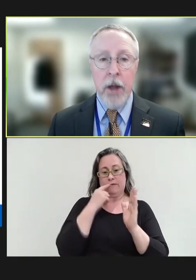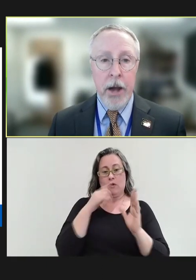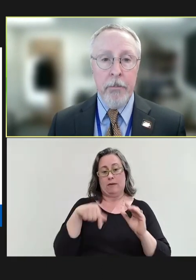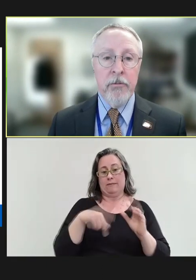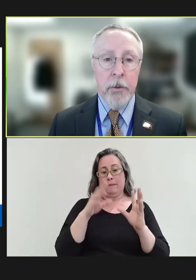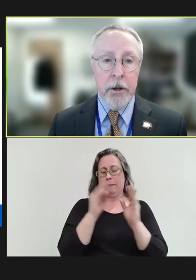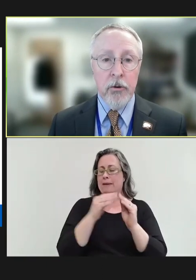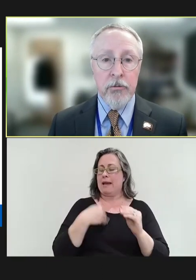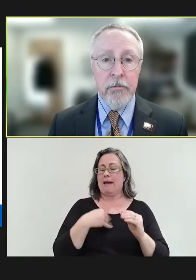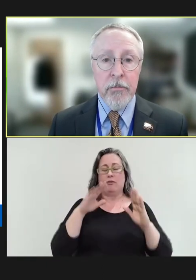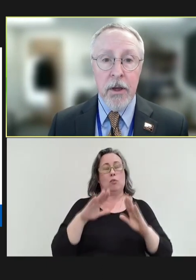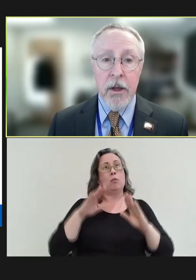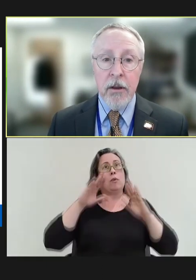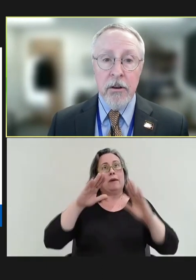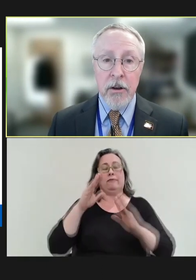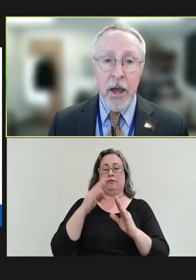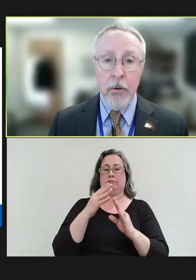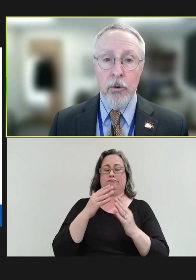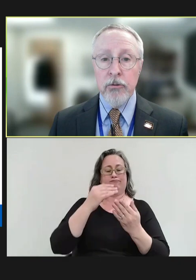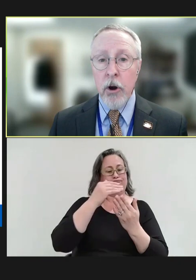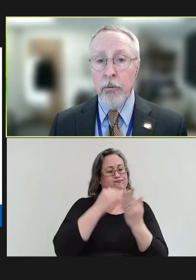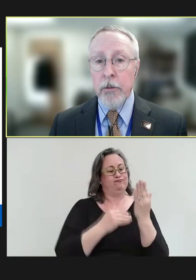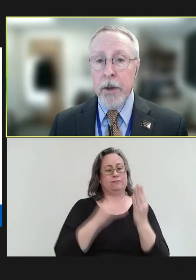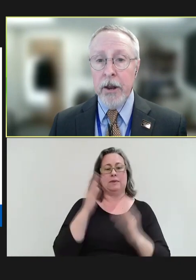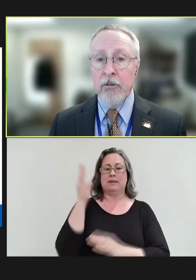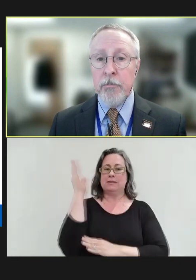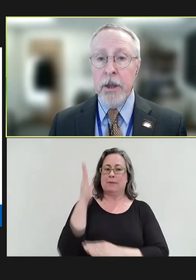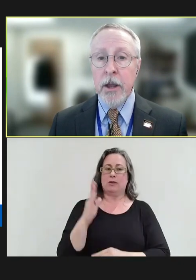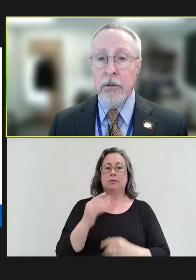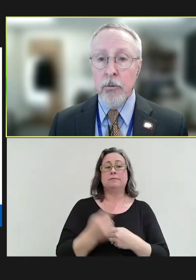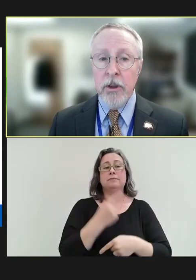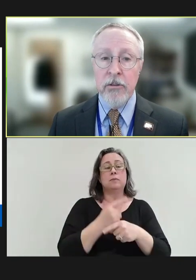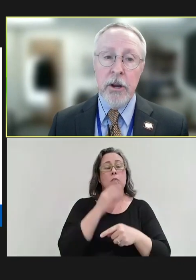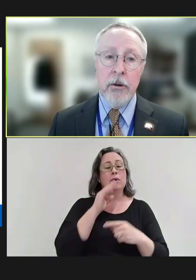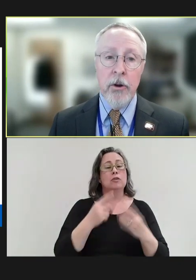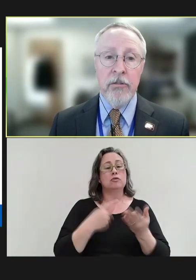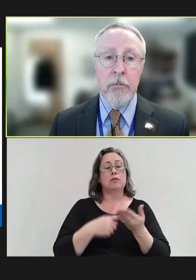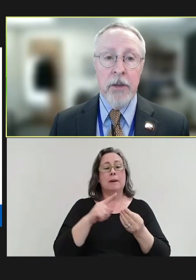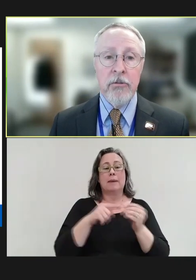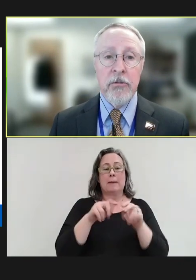lineup of speakers. Today, we'll start with a panel speaking to the recent increase in measles